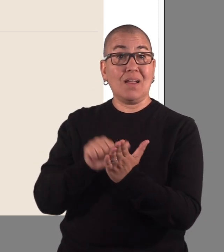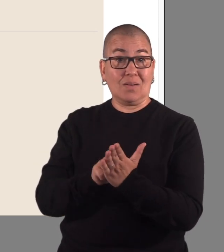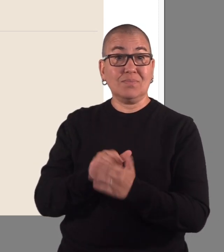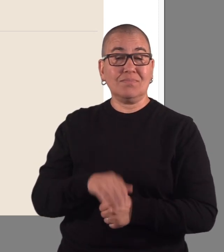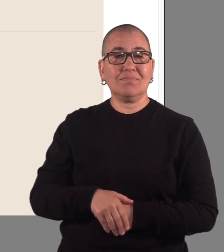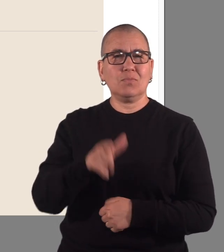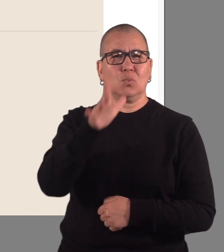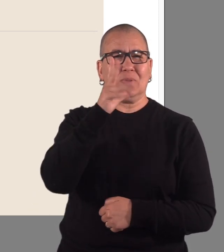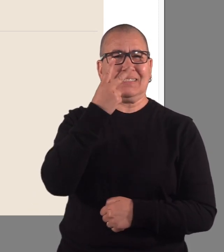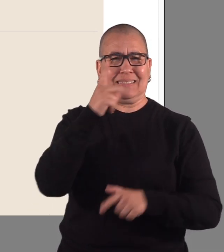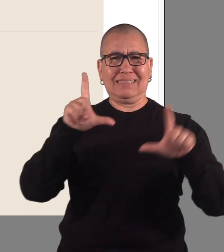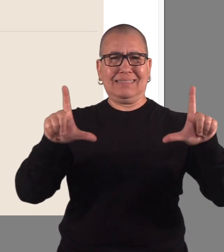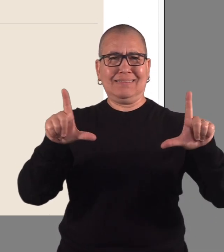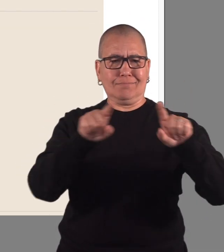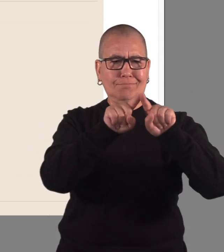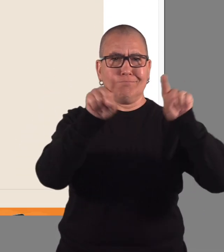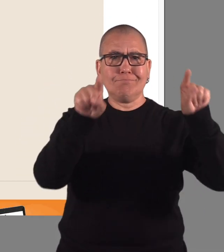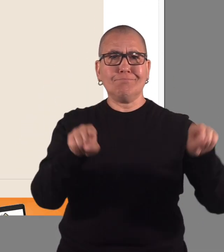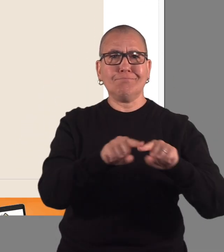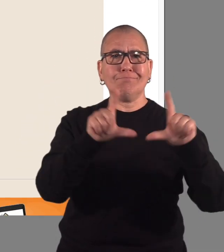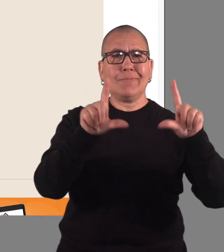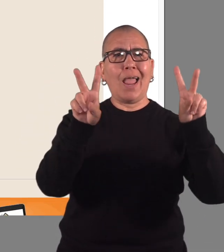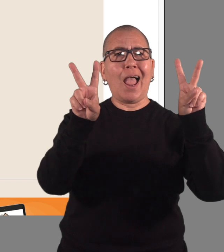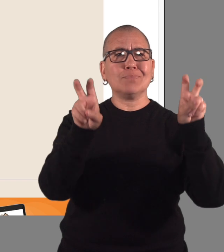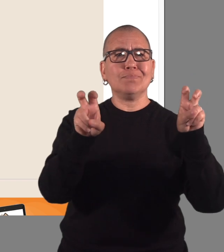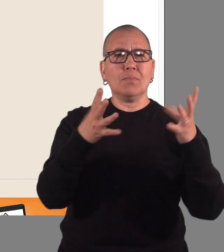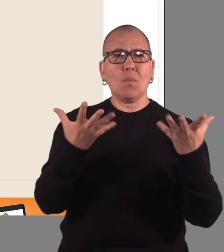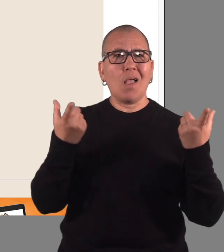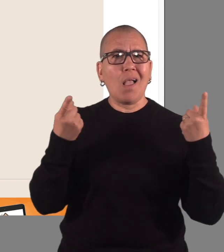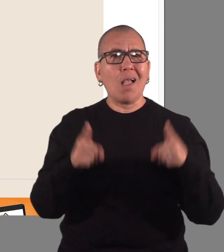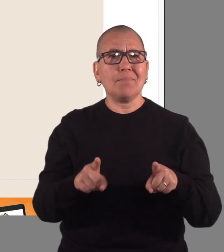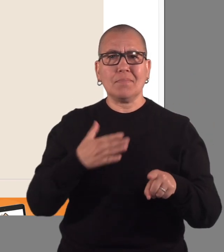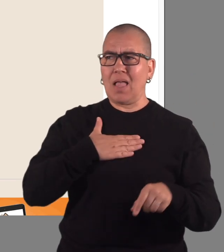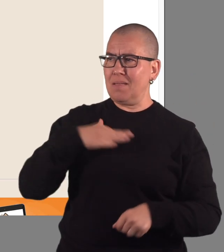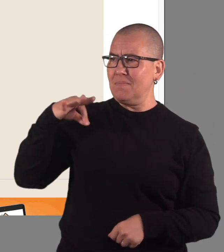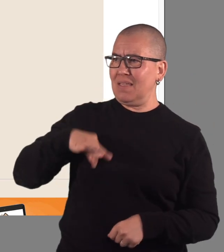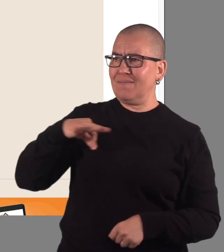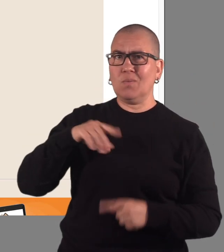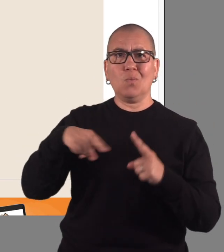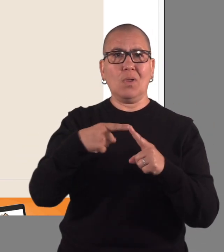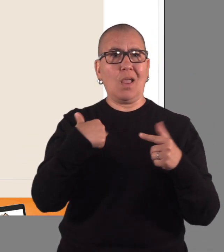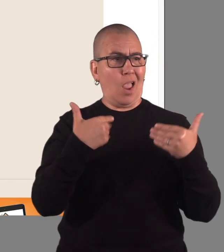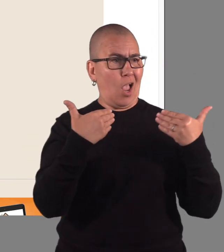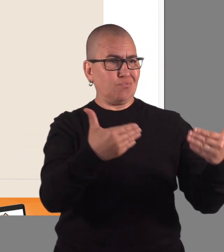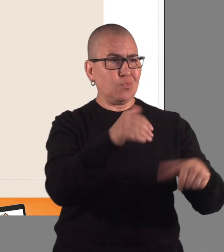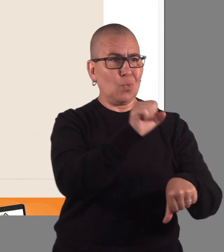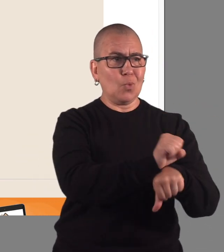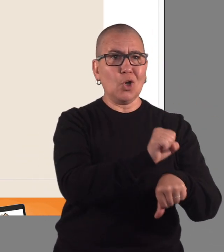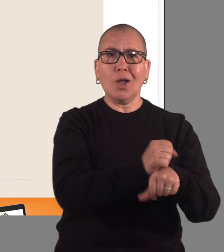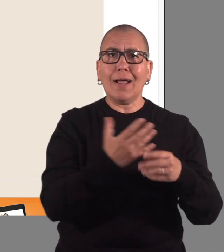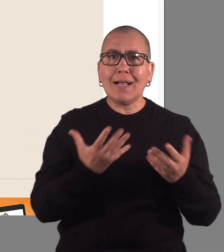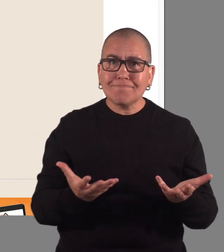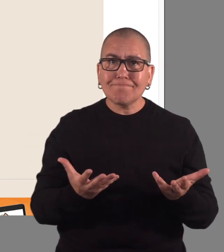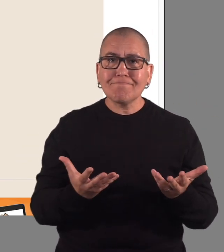you'll find a benefits planning path called "What happens to my benefits when I work?"